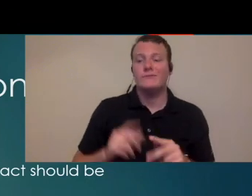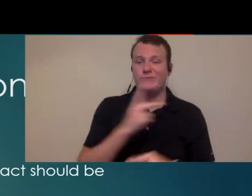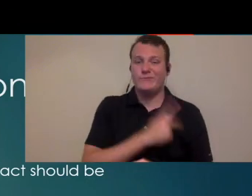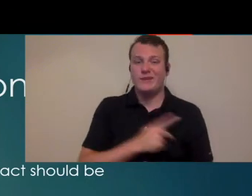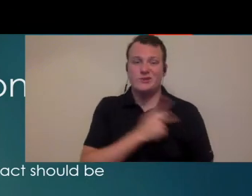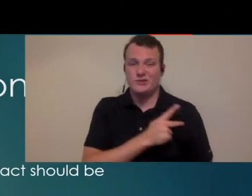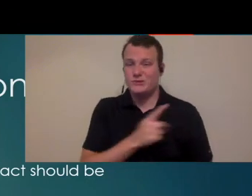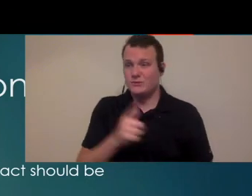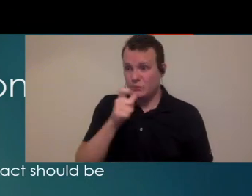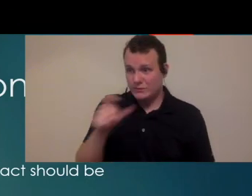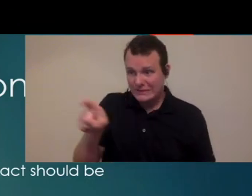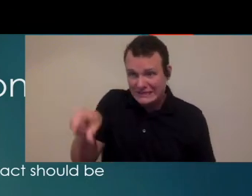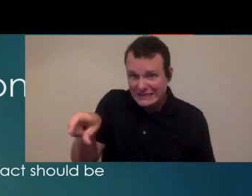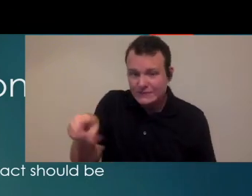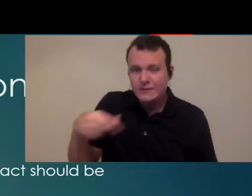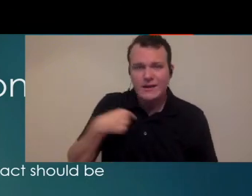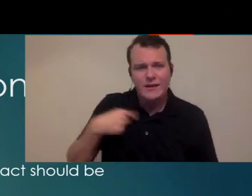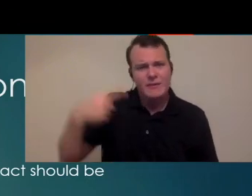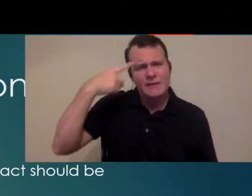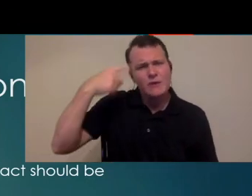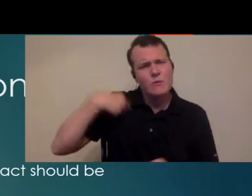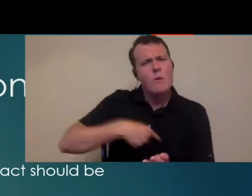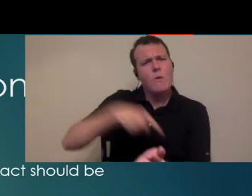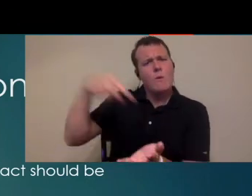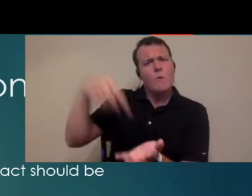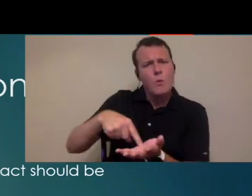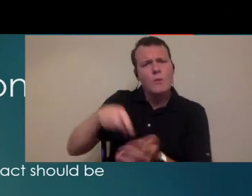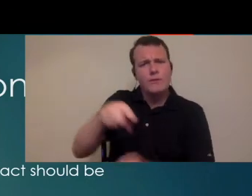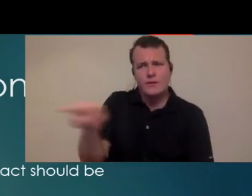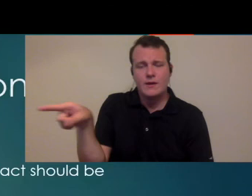think I think we owe it to them to kind of come up with some ways to help help